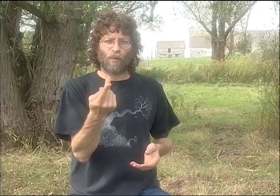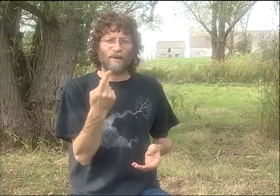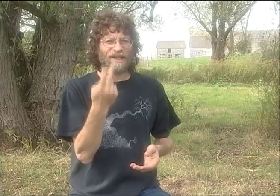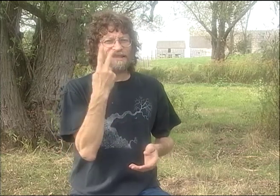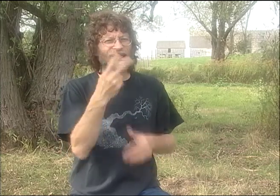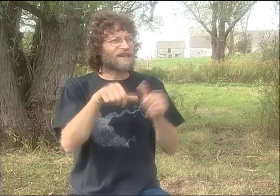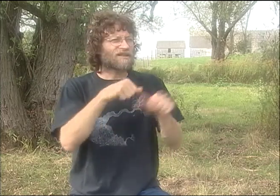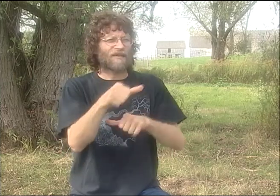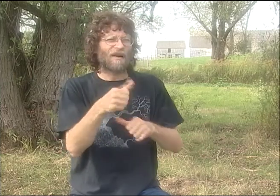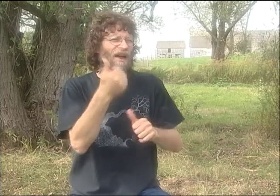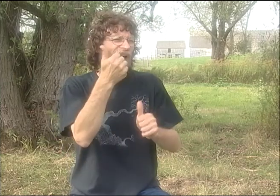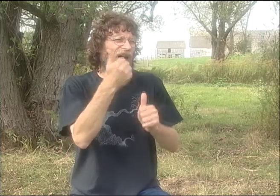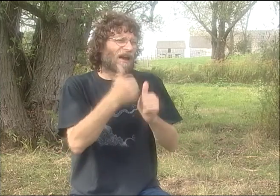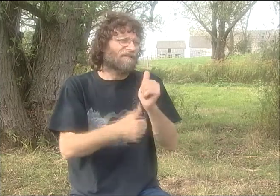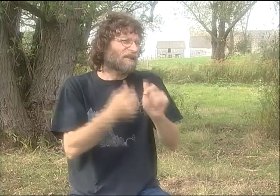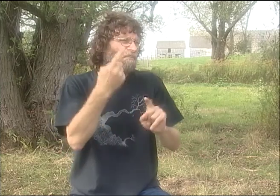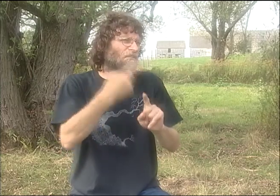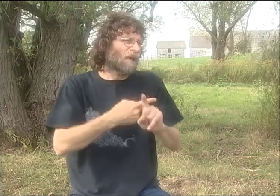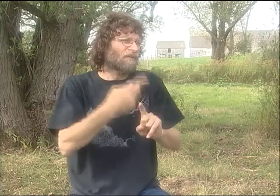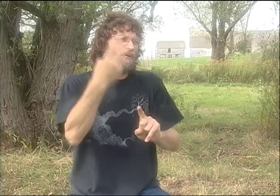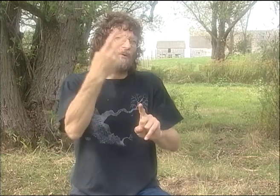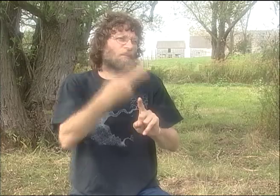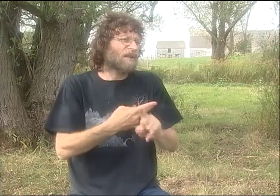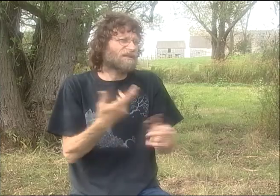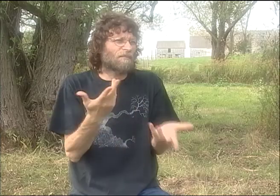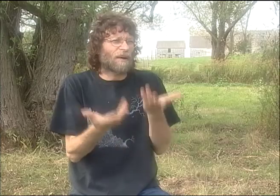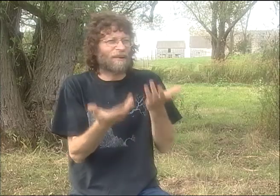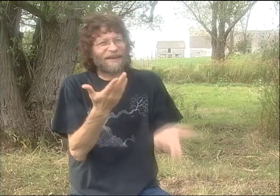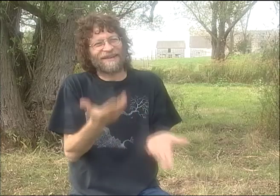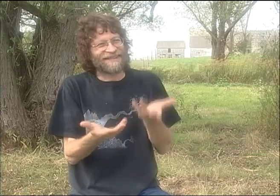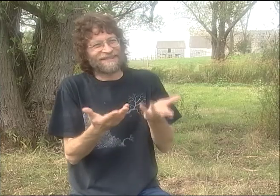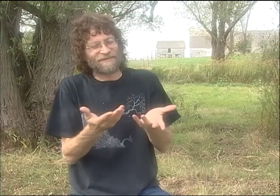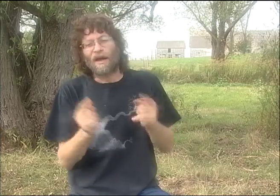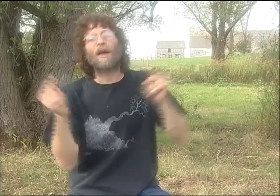I LIVE IN ROCHESTER. BUT WE STILL GET TO TRAVEL.